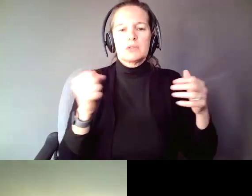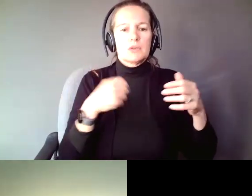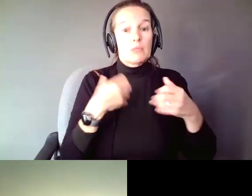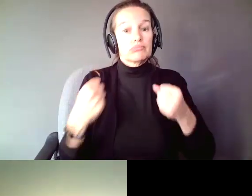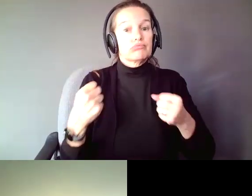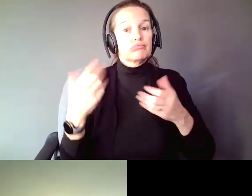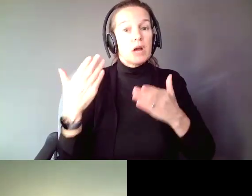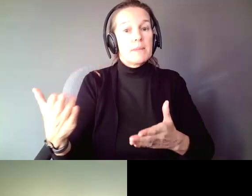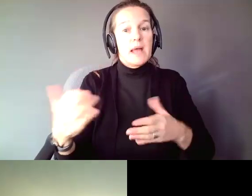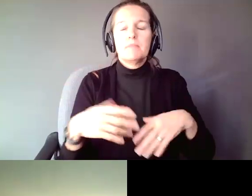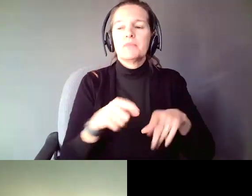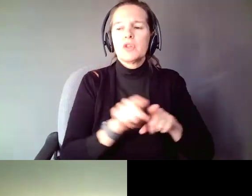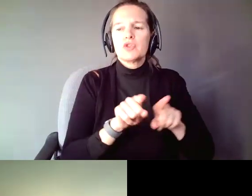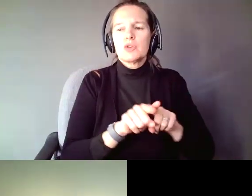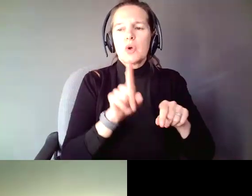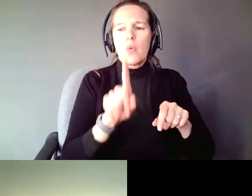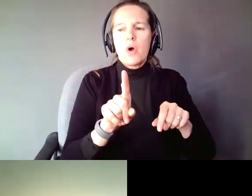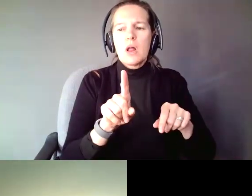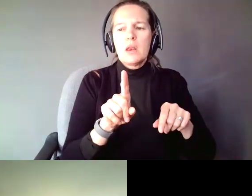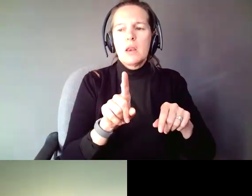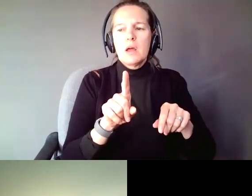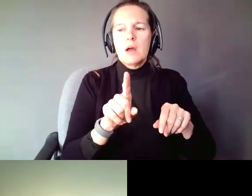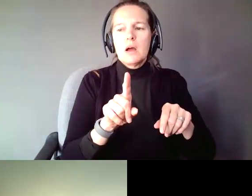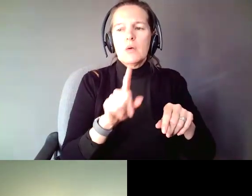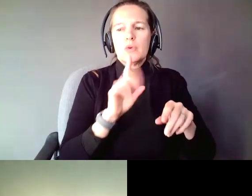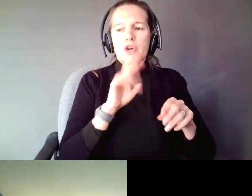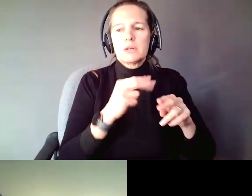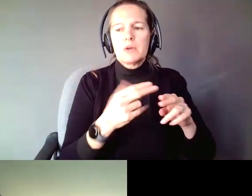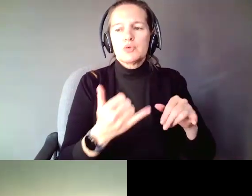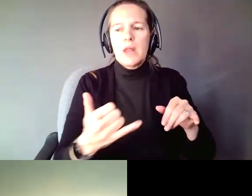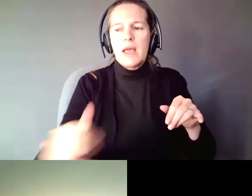There is one on essentially what we talked about today. There is another on using Supported